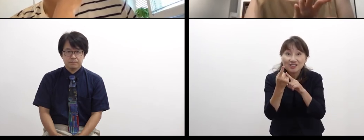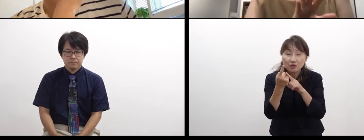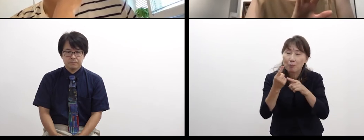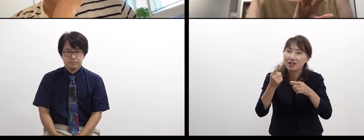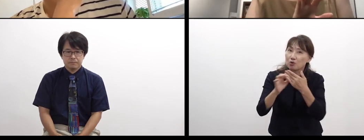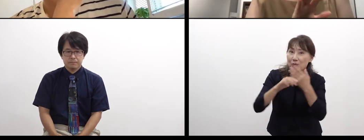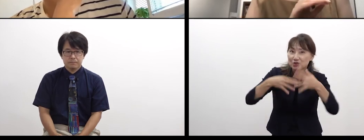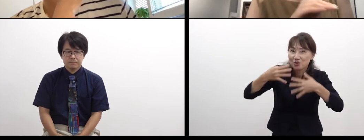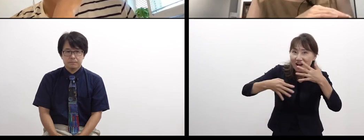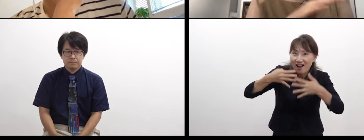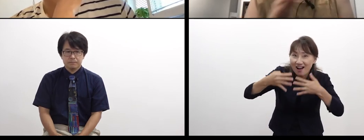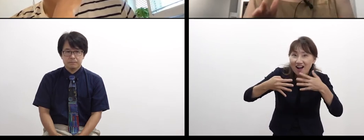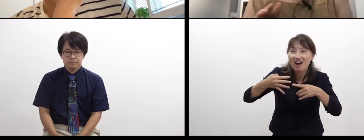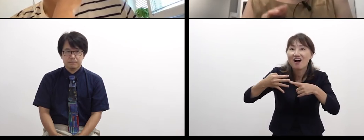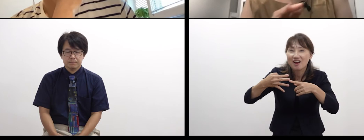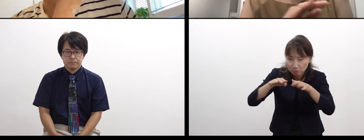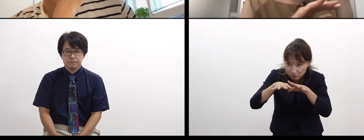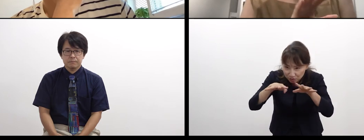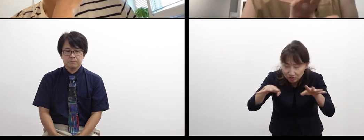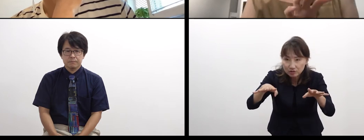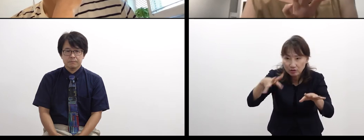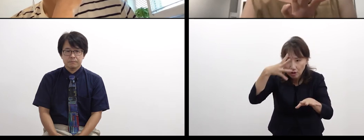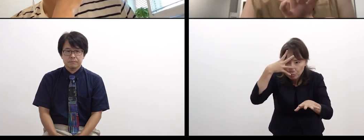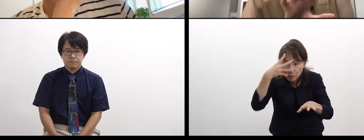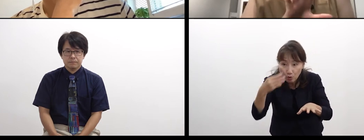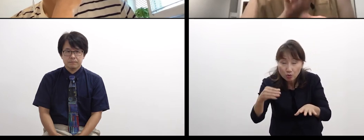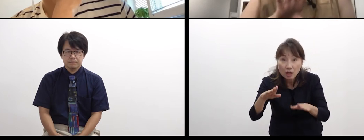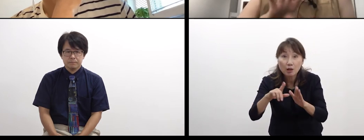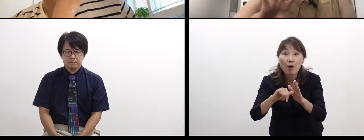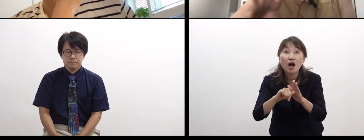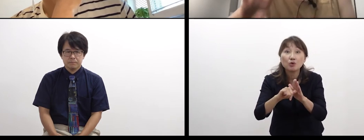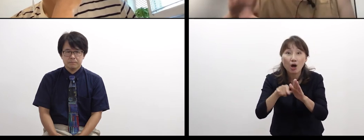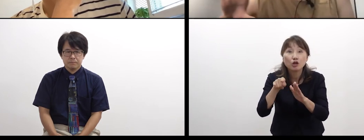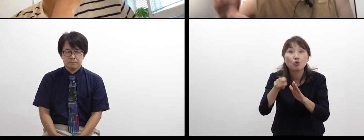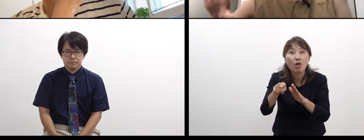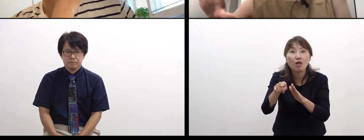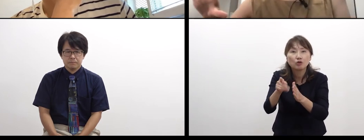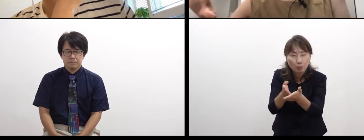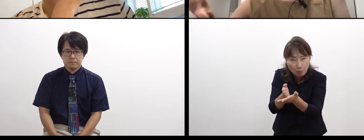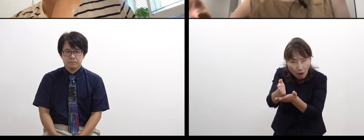and it was more attractive than other ones,